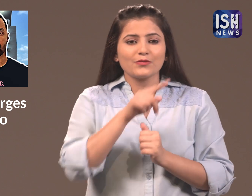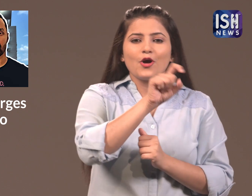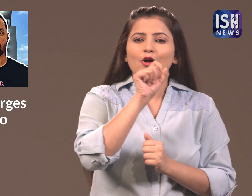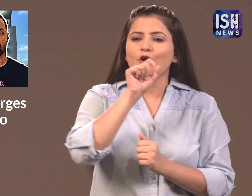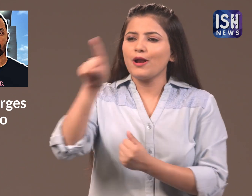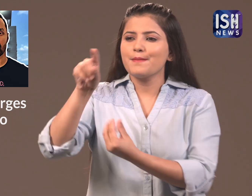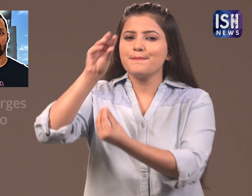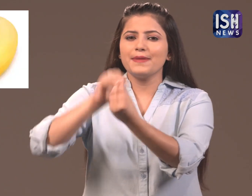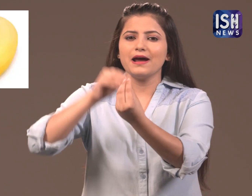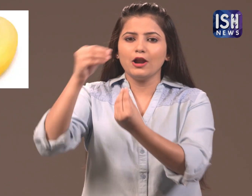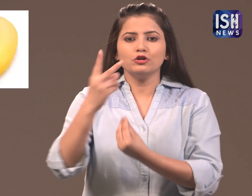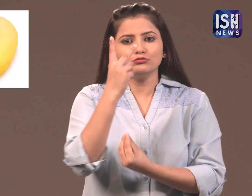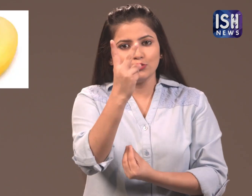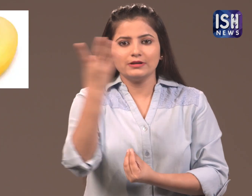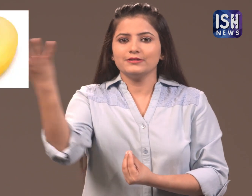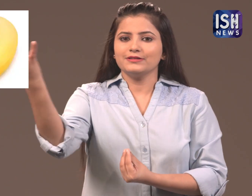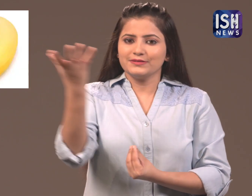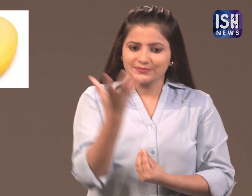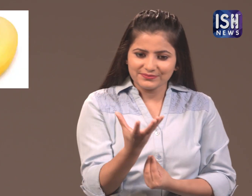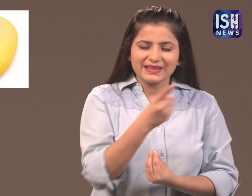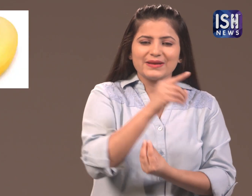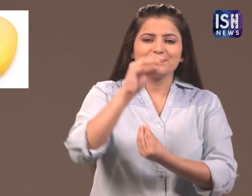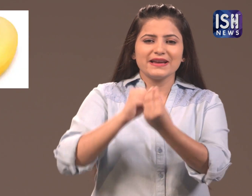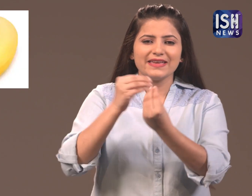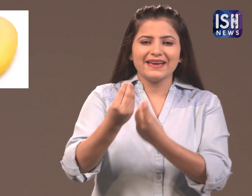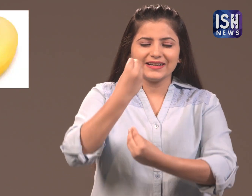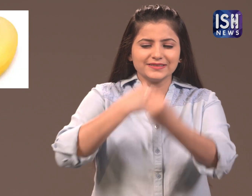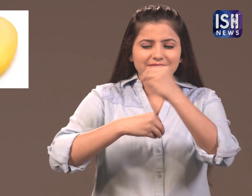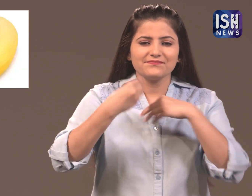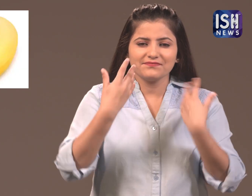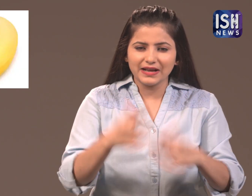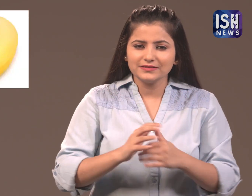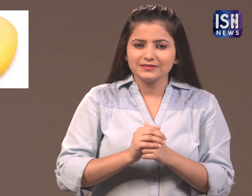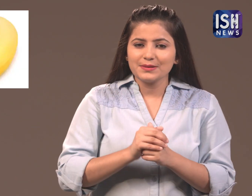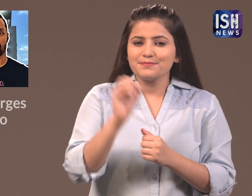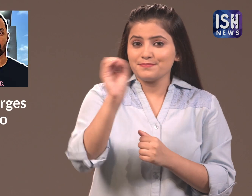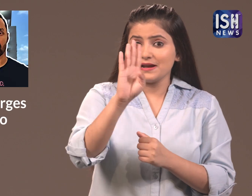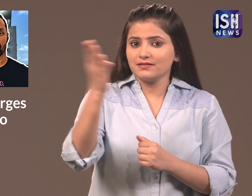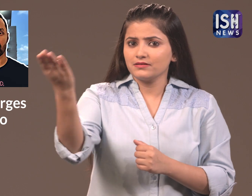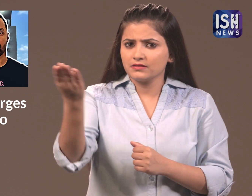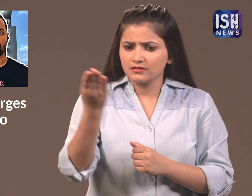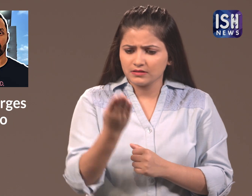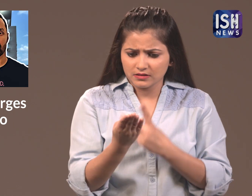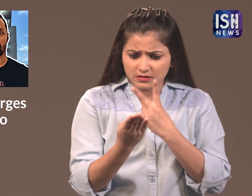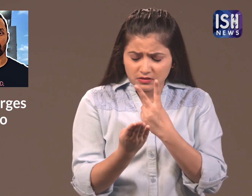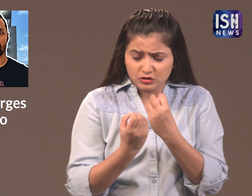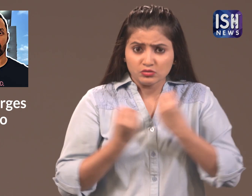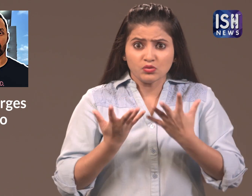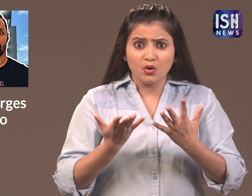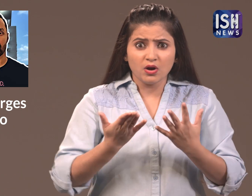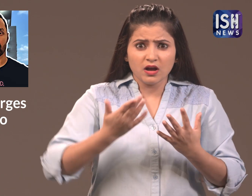He ordered and ate two bananas. When he saw the bill, he was shocked!